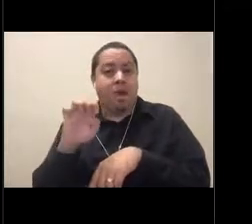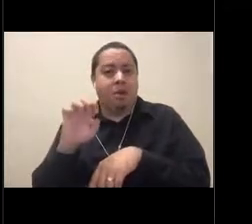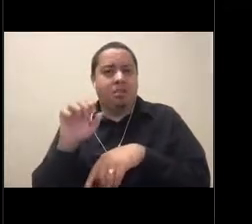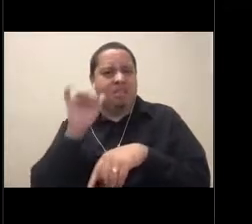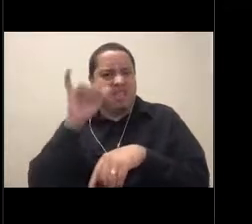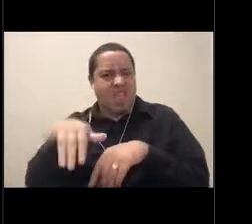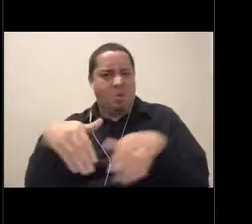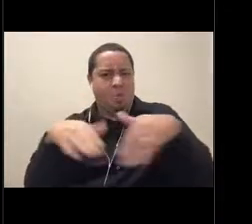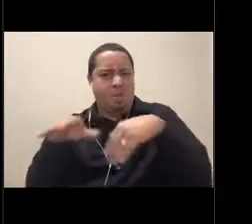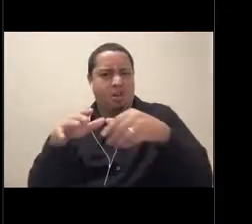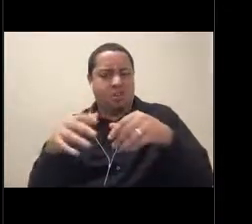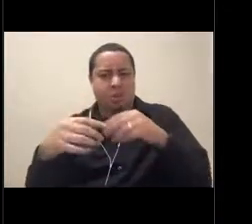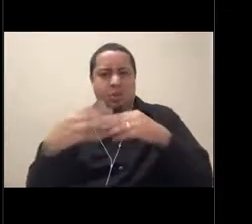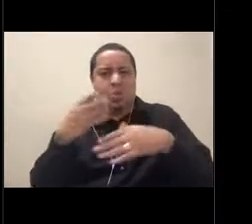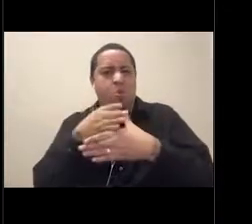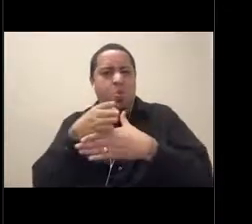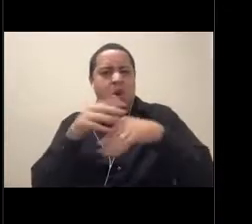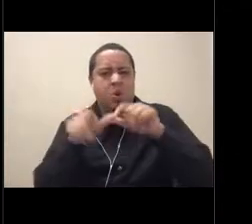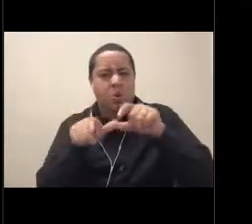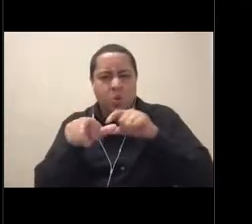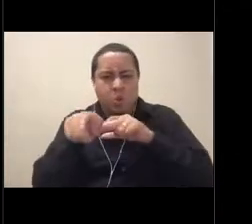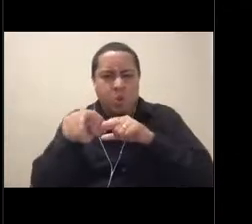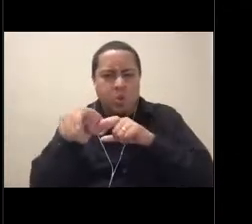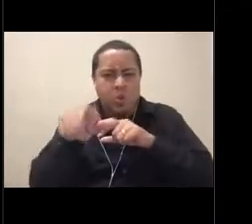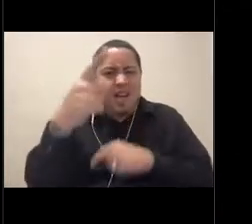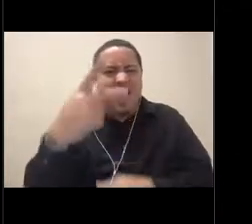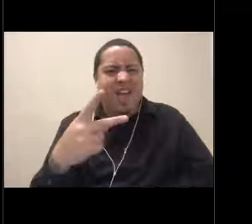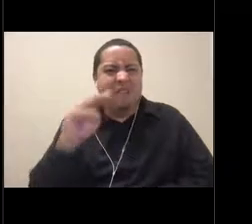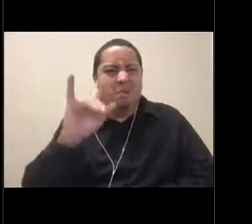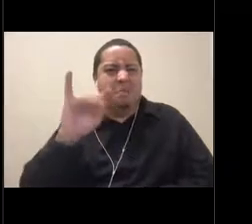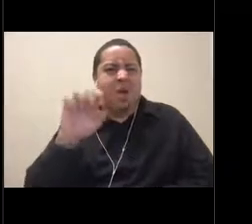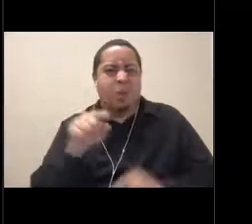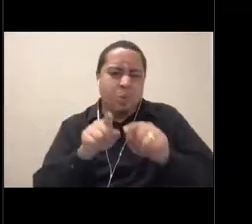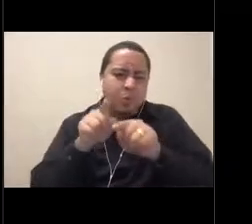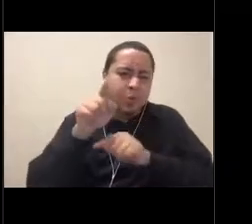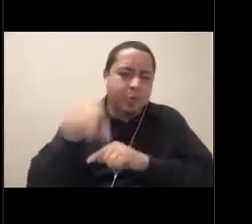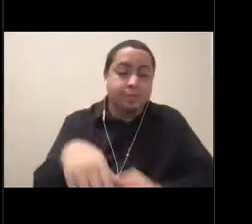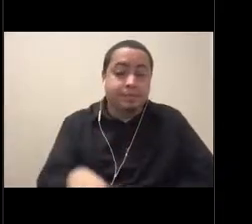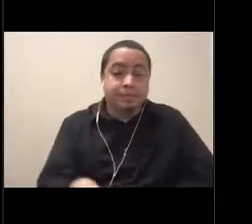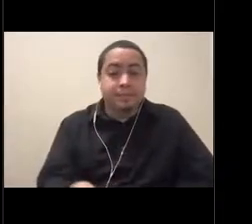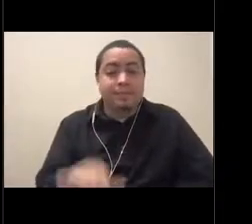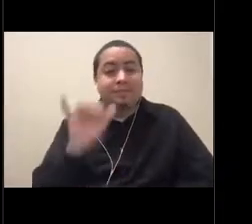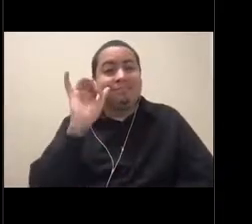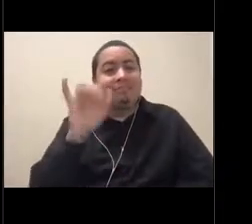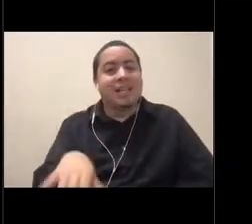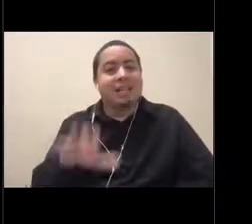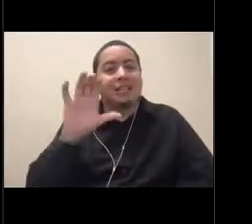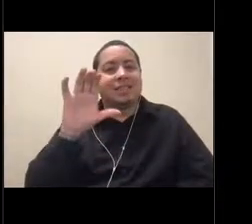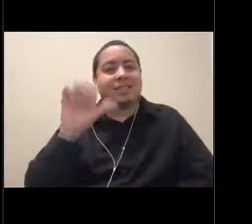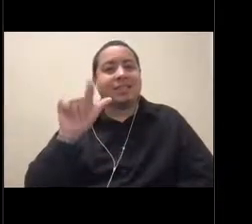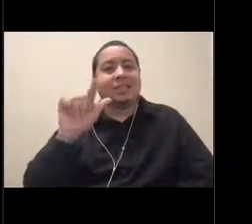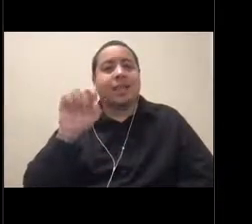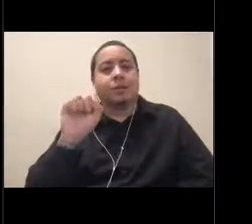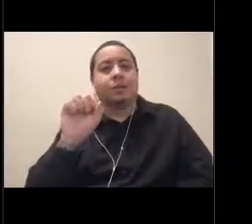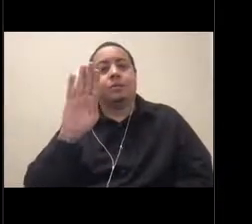And here we can see what a beautiful location we are. This is Cowell Beach. You can see West Cliff Drive off in the background.